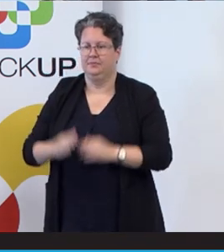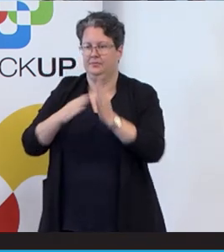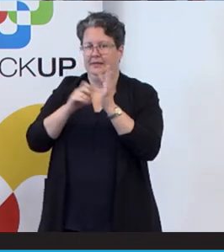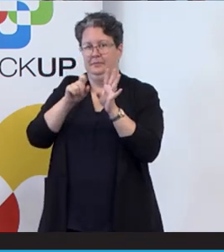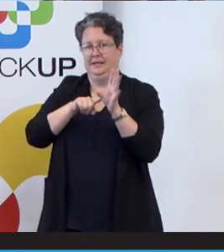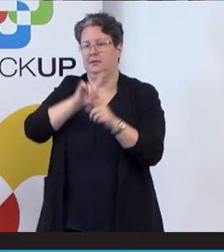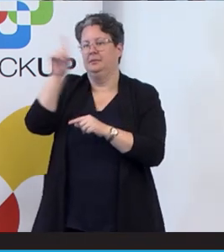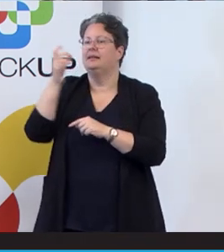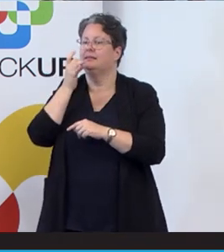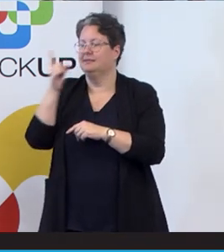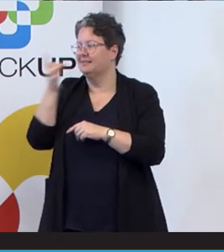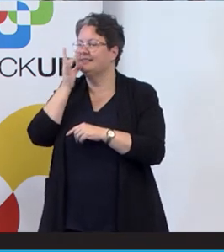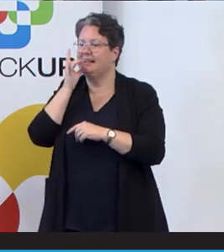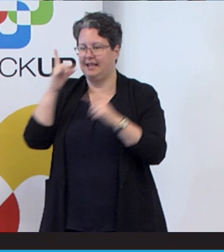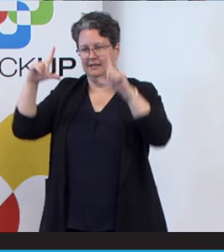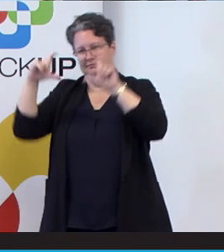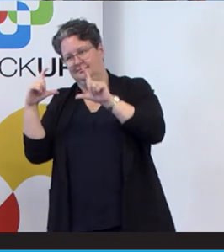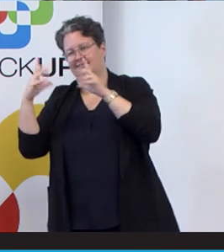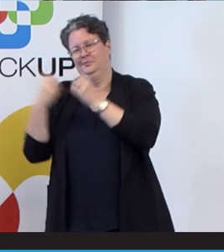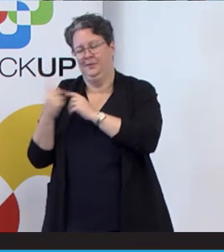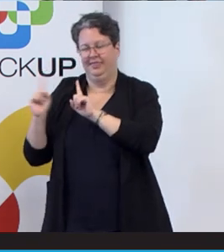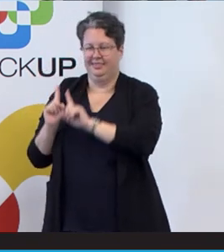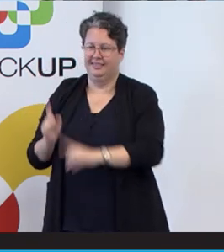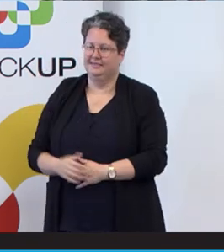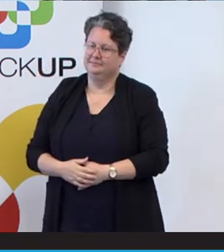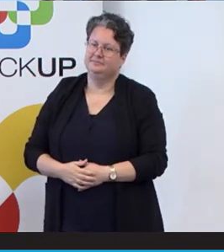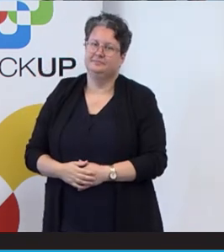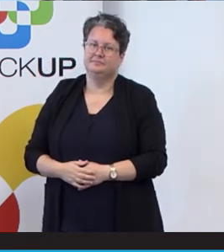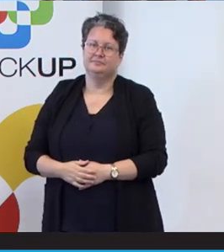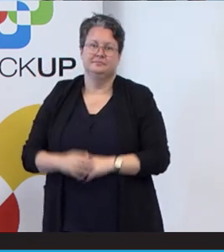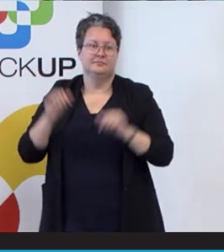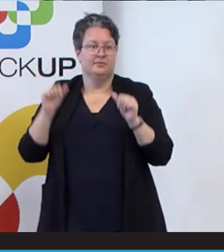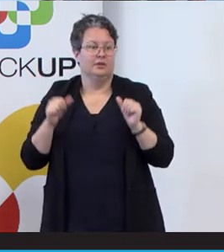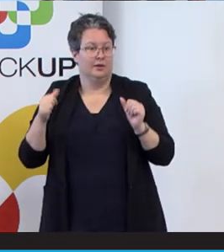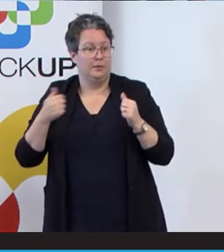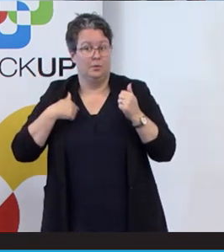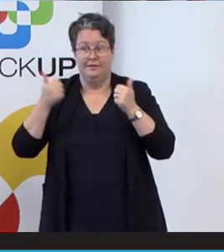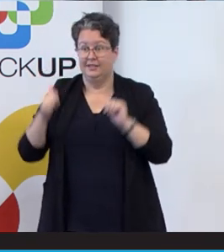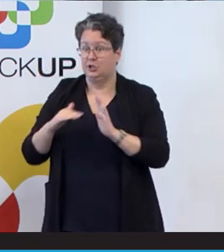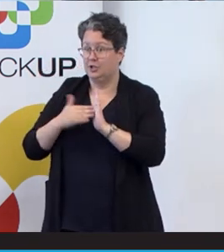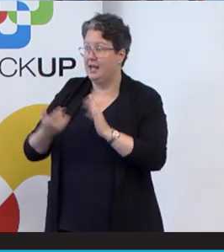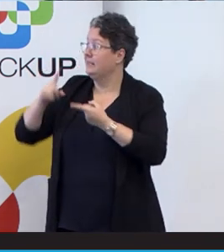with Emma. Take some photos there. Okay, well, let's finish off there. There is still food and